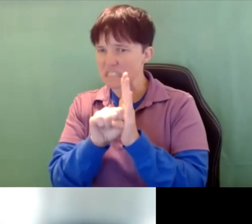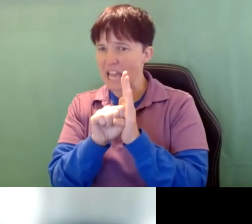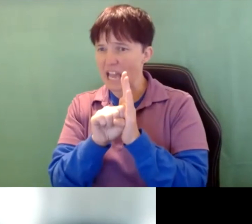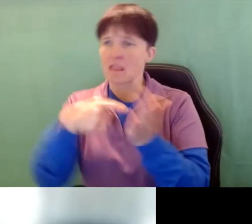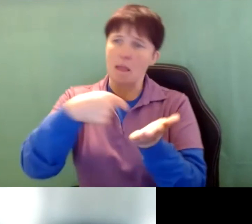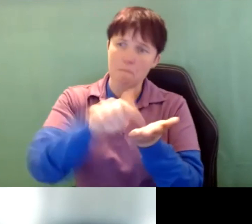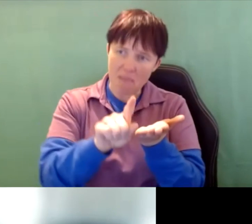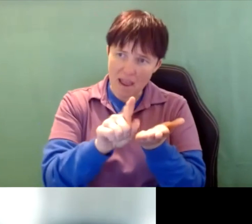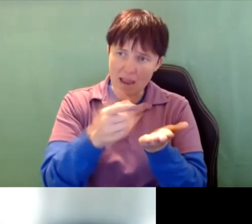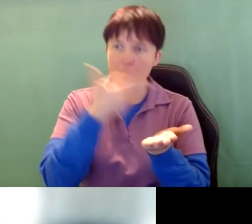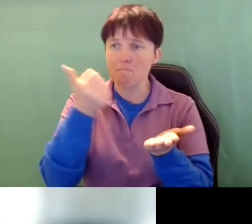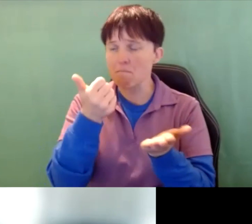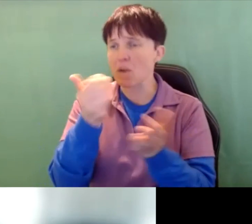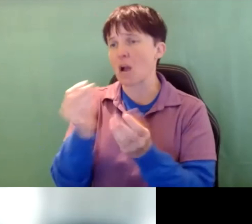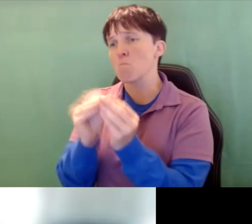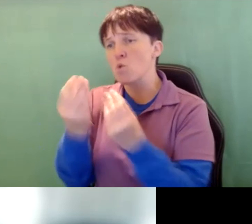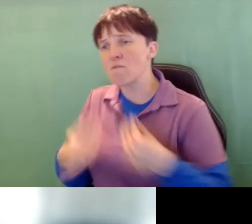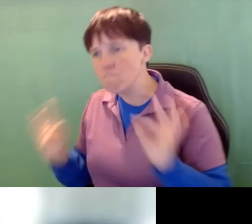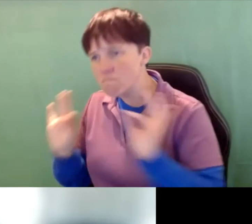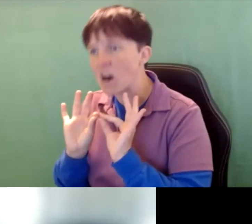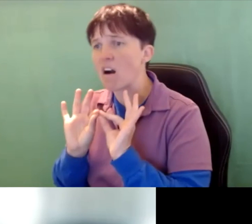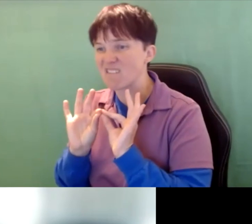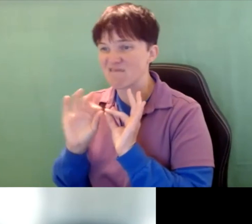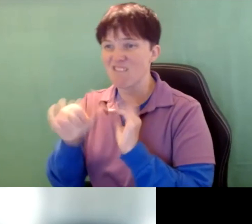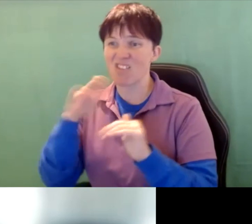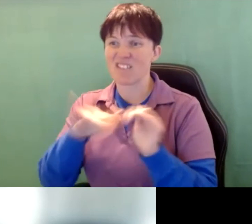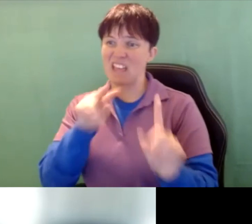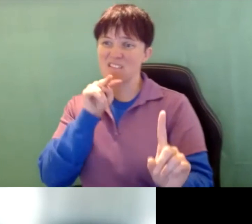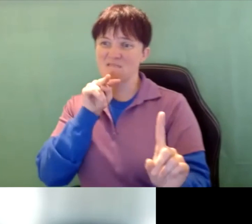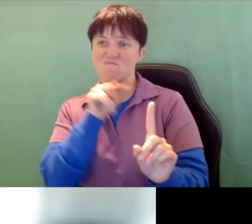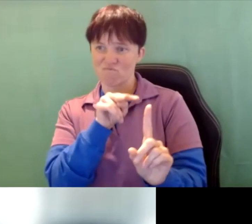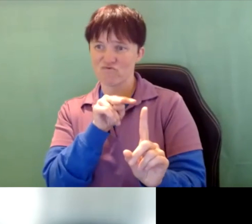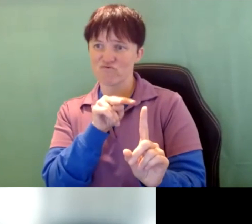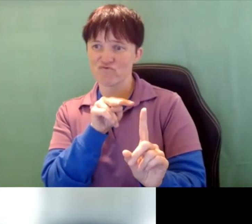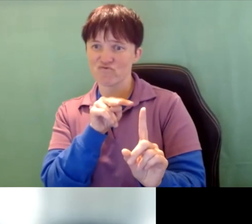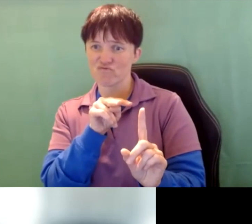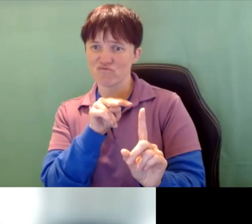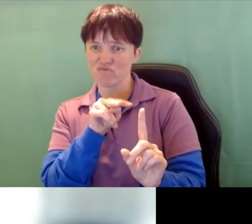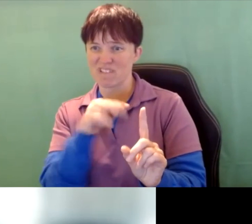valued better. Otherwise there's still viewed and I watched this for probably 10 years now.